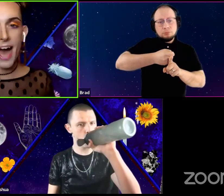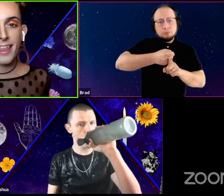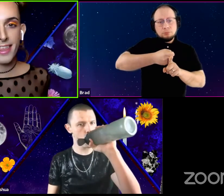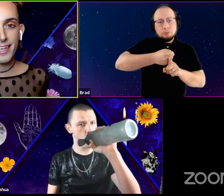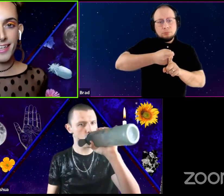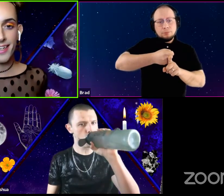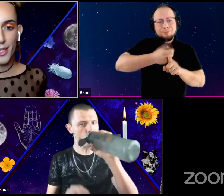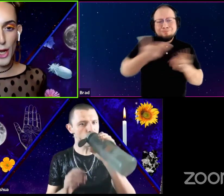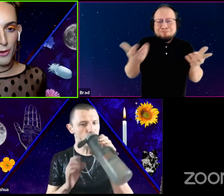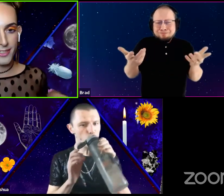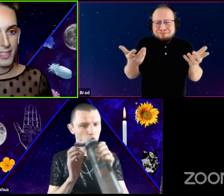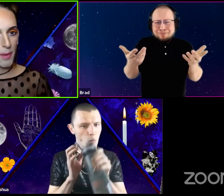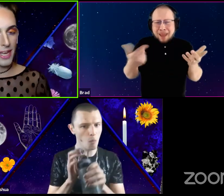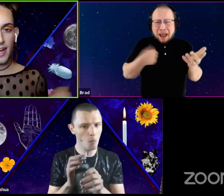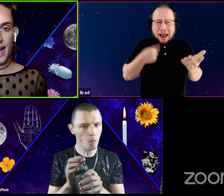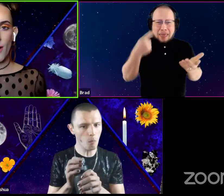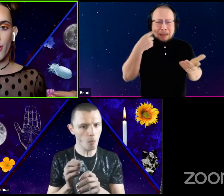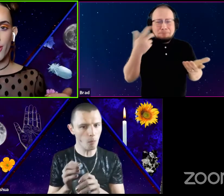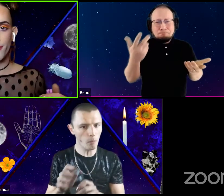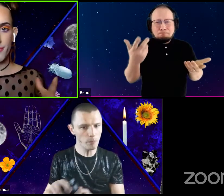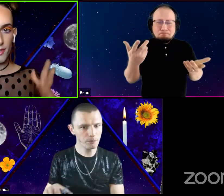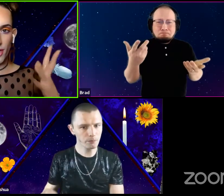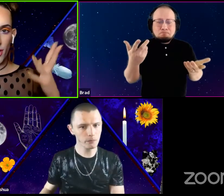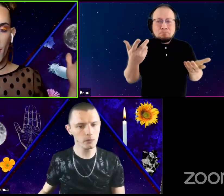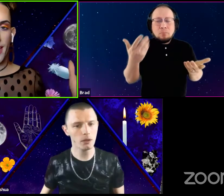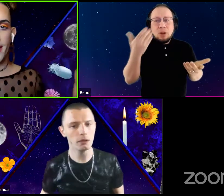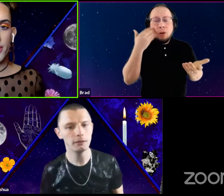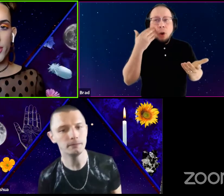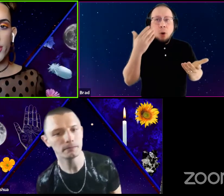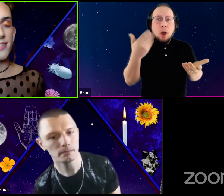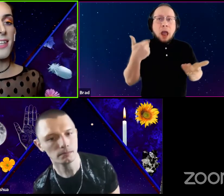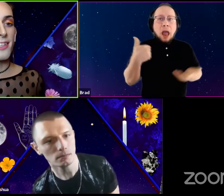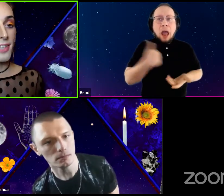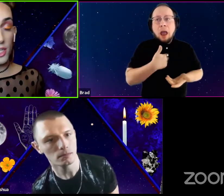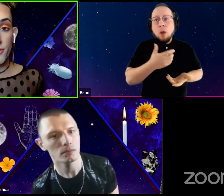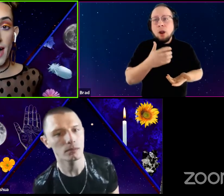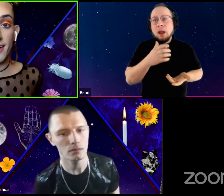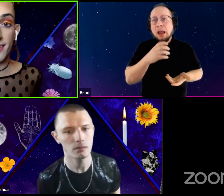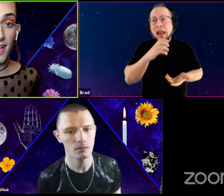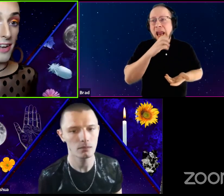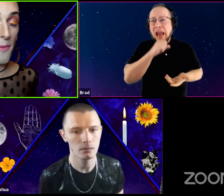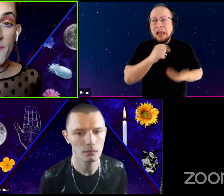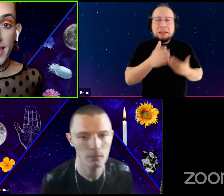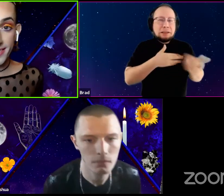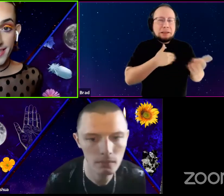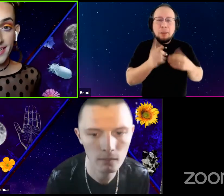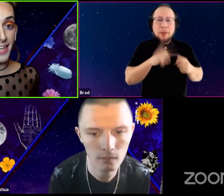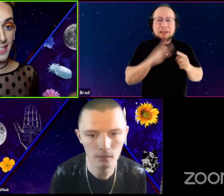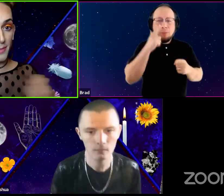I think, you know, despite our, you know, age, it's clear that you have had a lot of amazing experiences